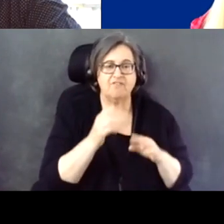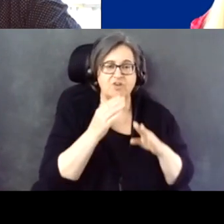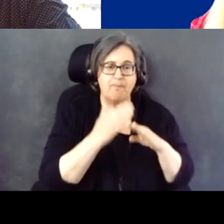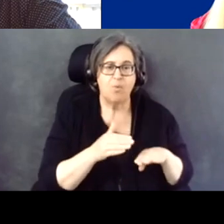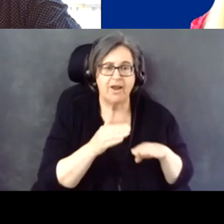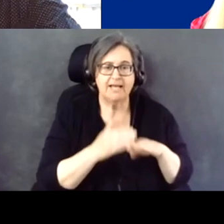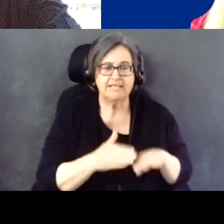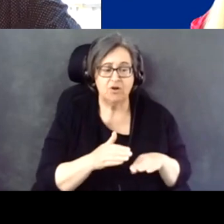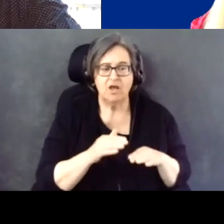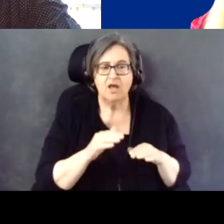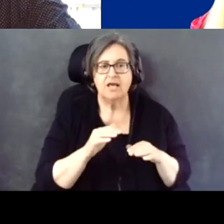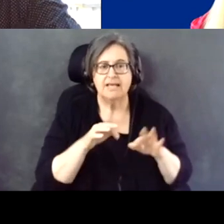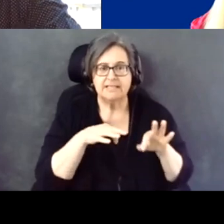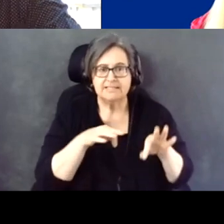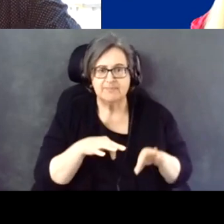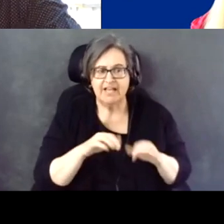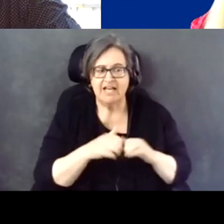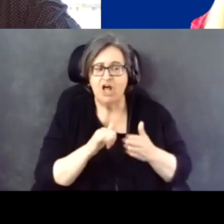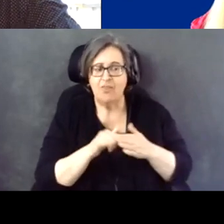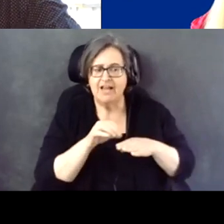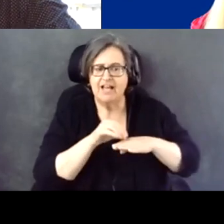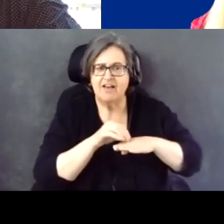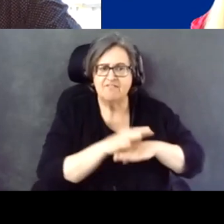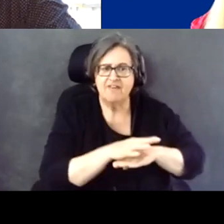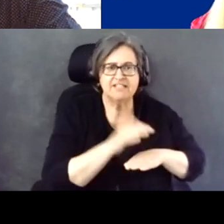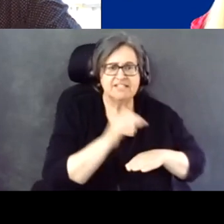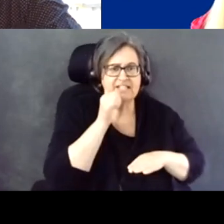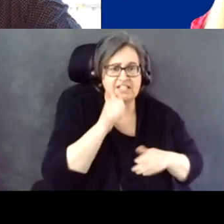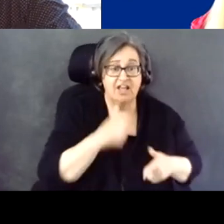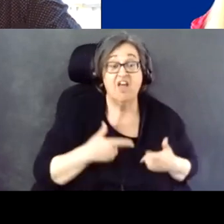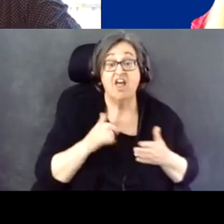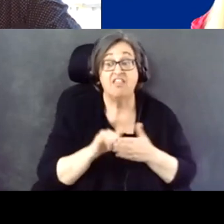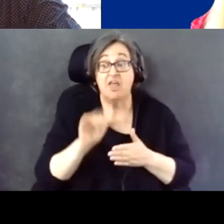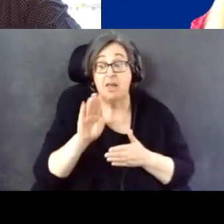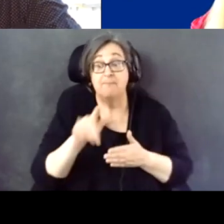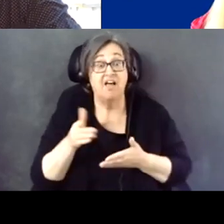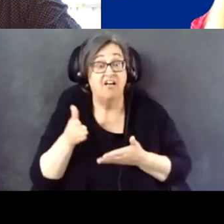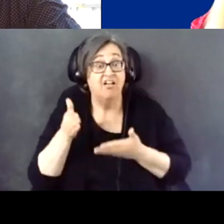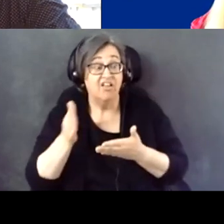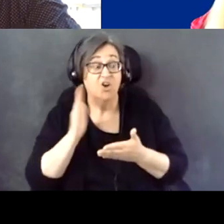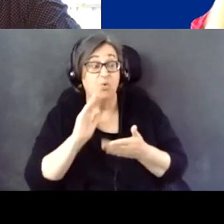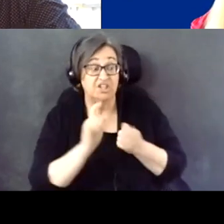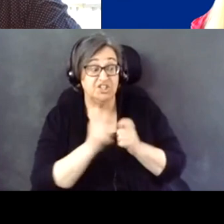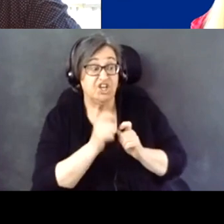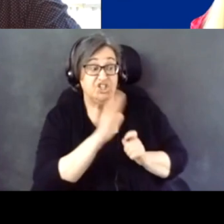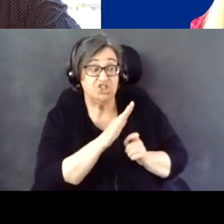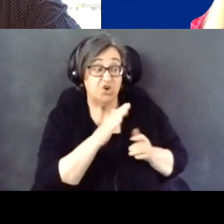your daily life. This bill will change your life if it goes this way or that way.